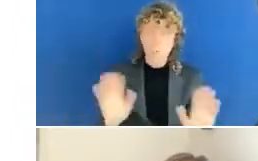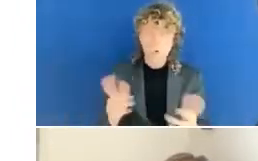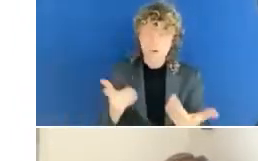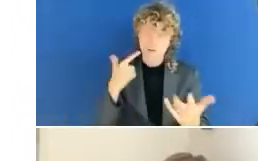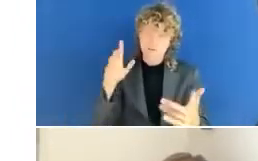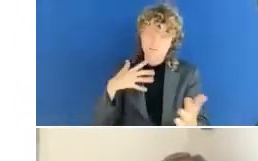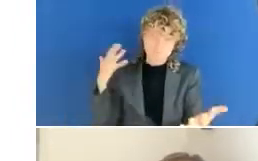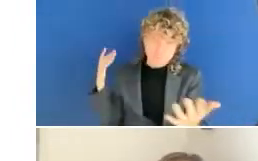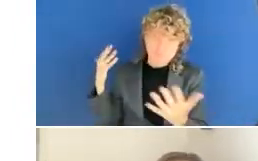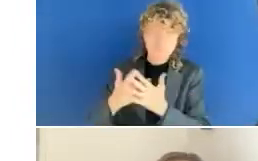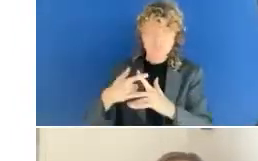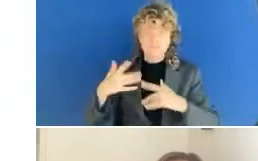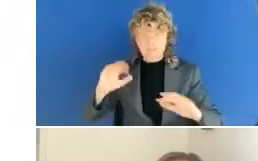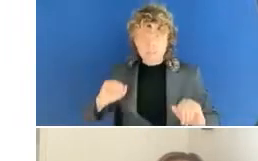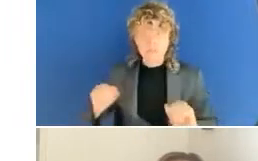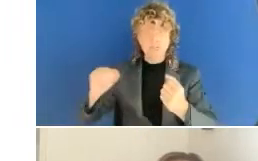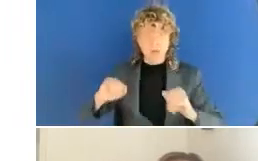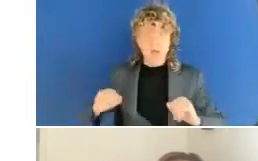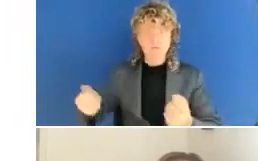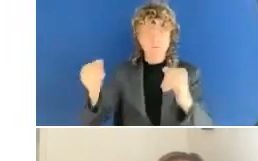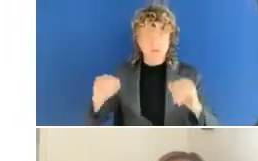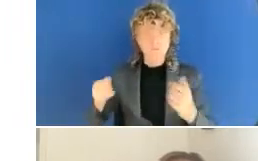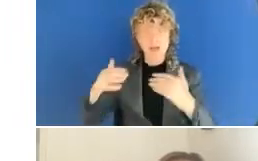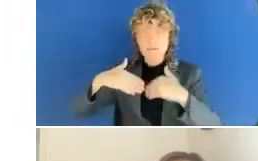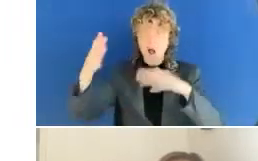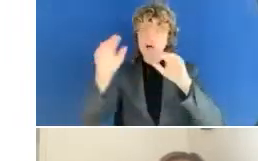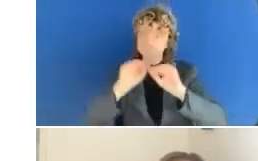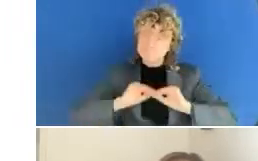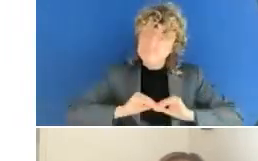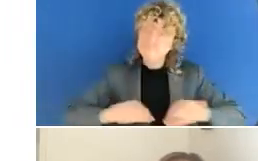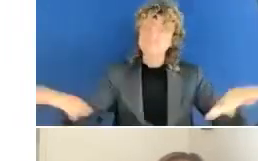business administration in the EU, and much the same in Canada as well.